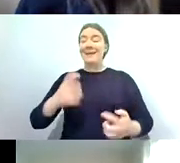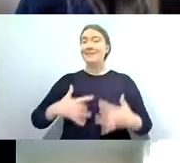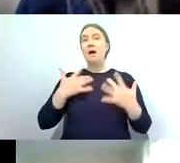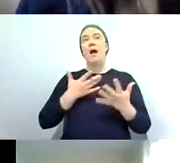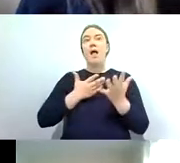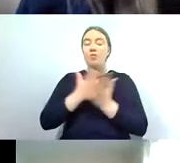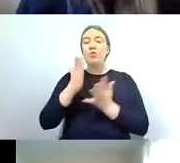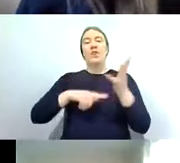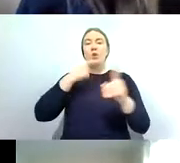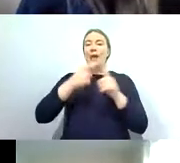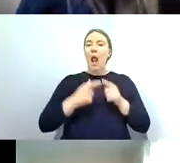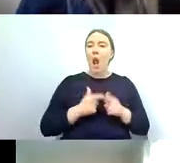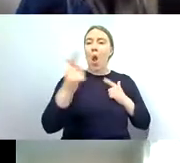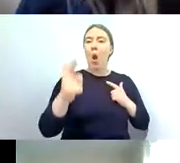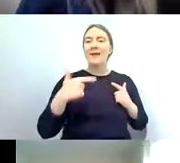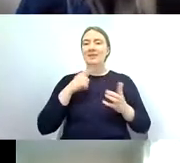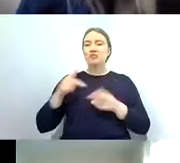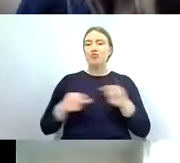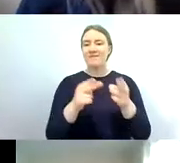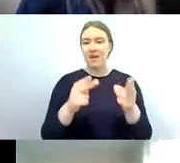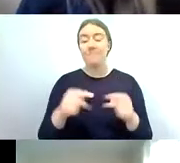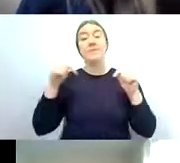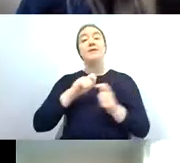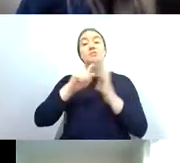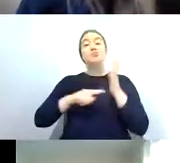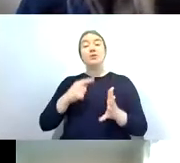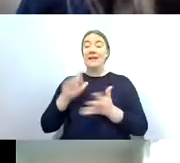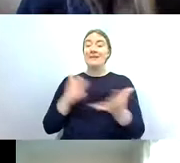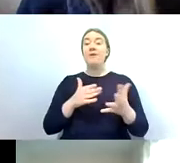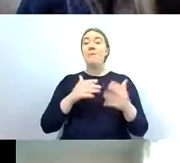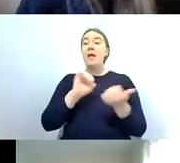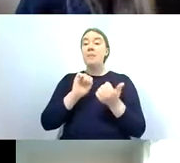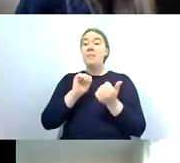and the project is being delivered by the partners that you can see at the bottom of my screen